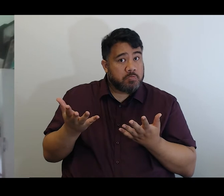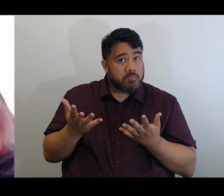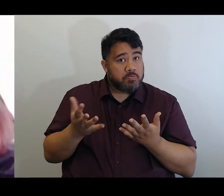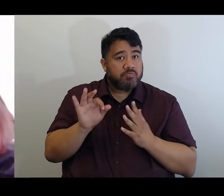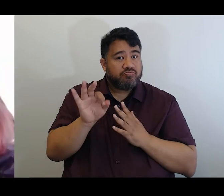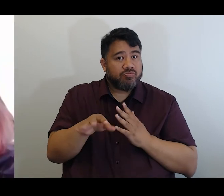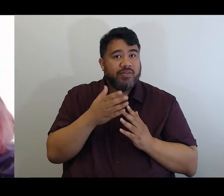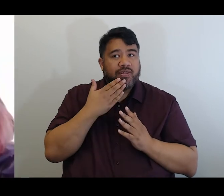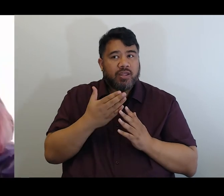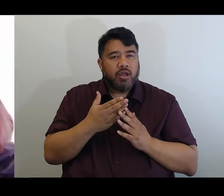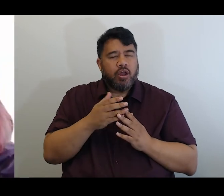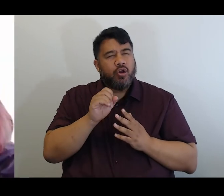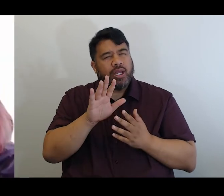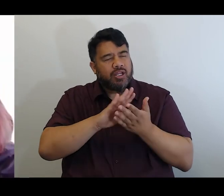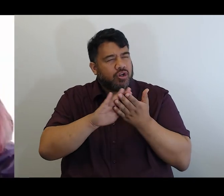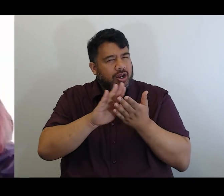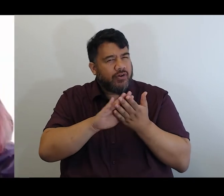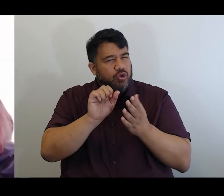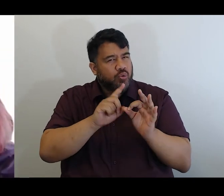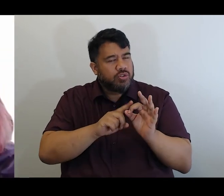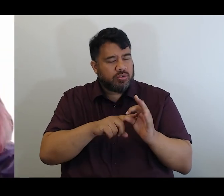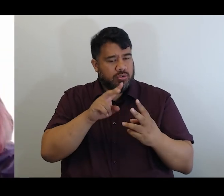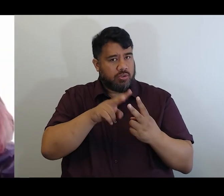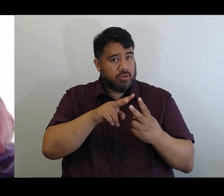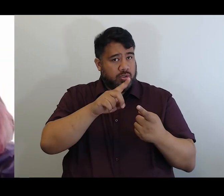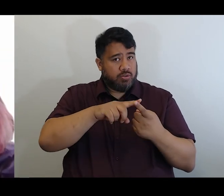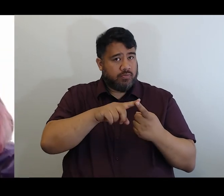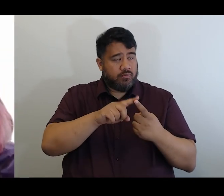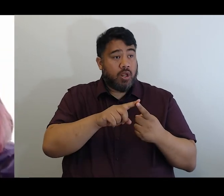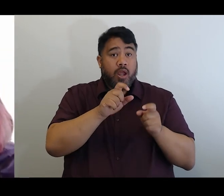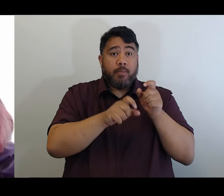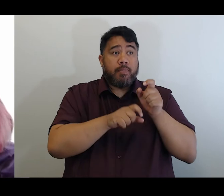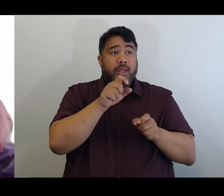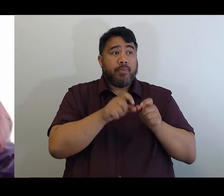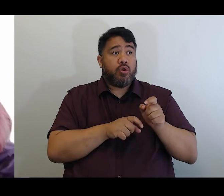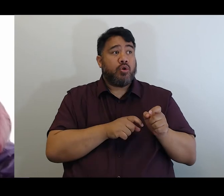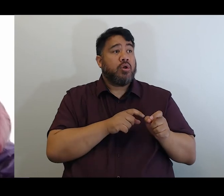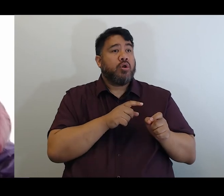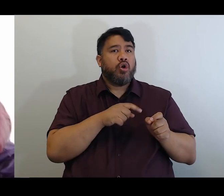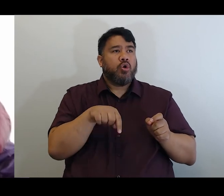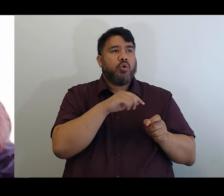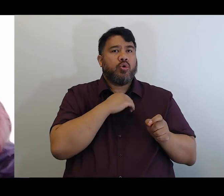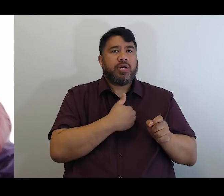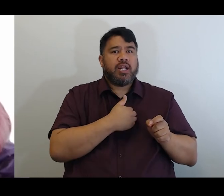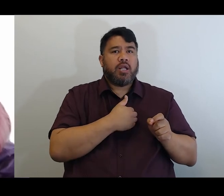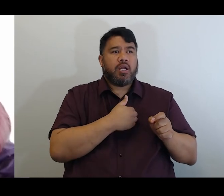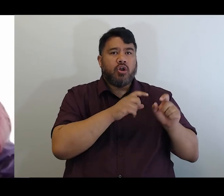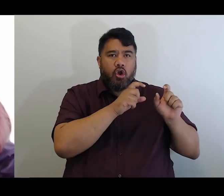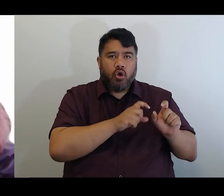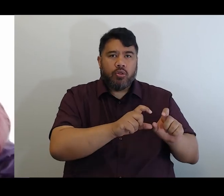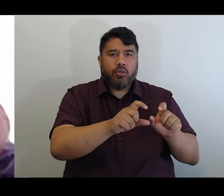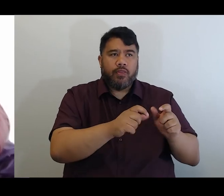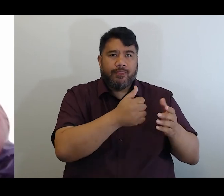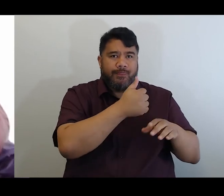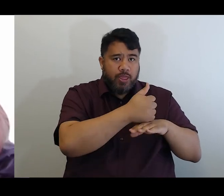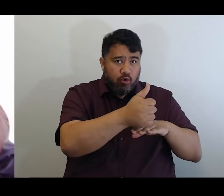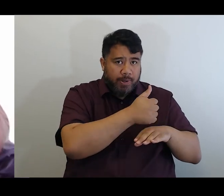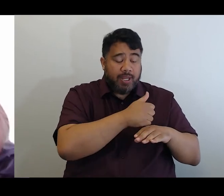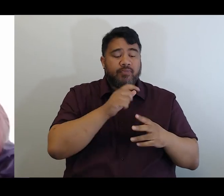So your question Trish, was on people who require ongoing therapies and around counseling is that right?